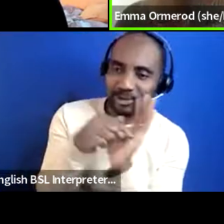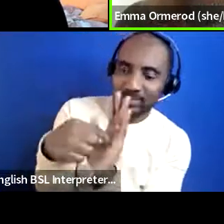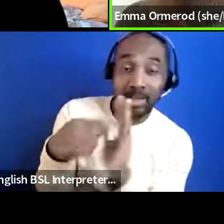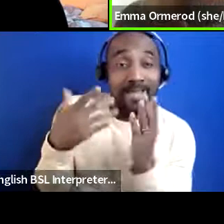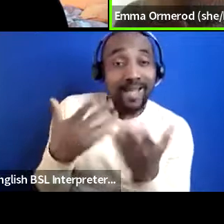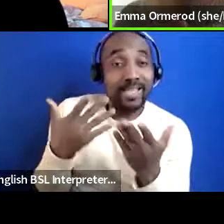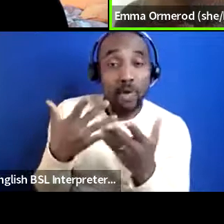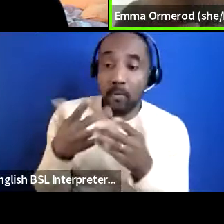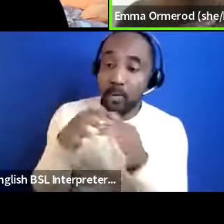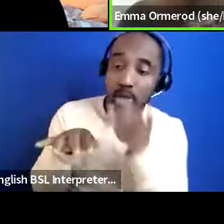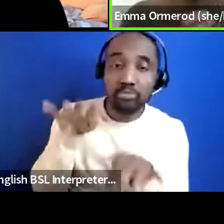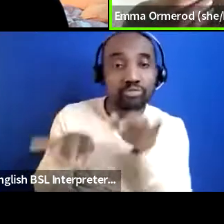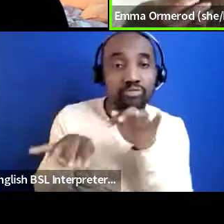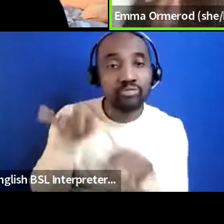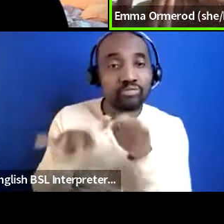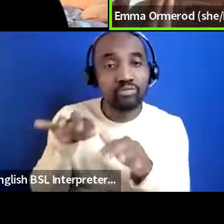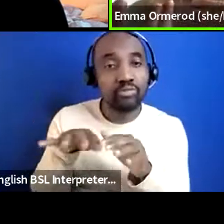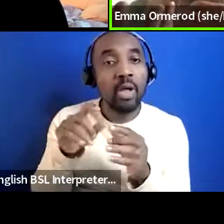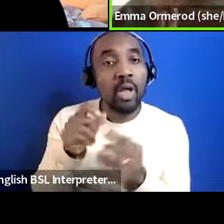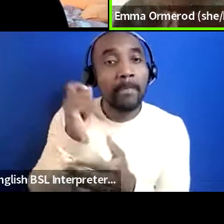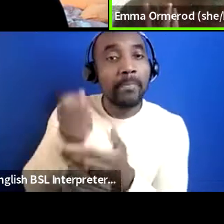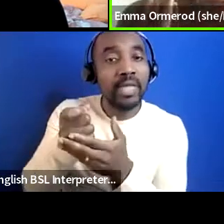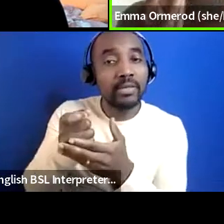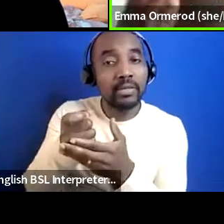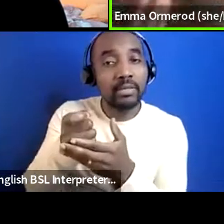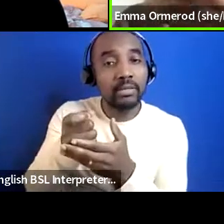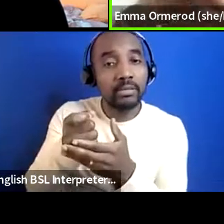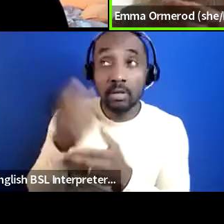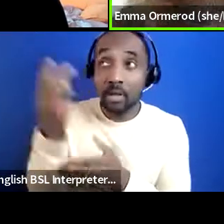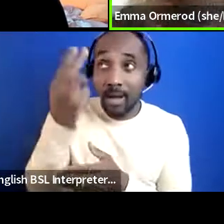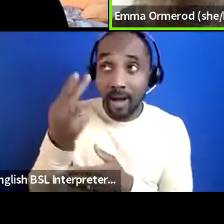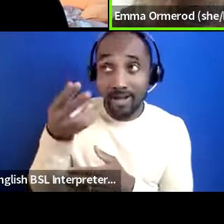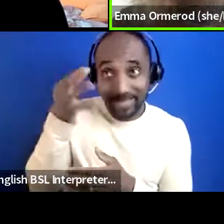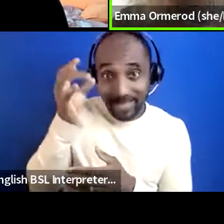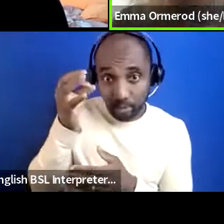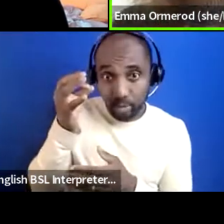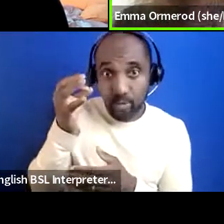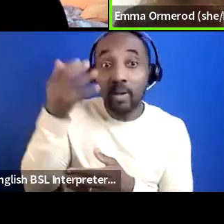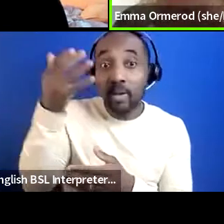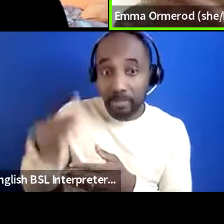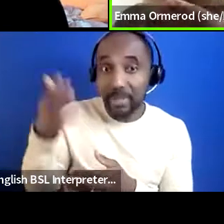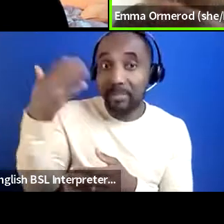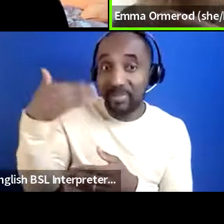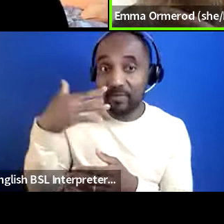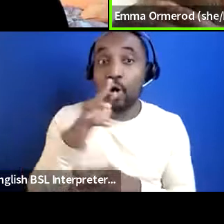the arts council and we have put in a bid before to to the lottery so we've had an awards for all